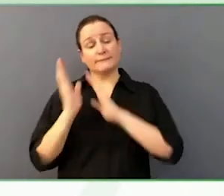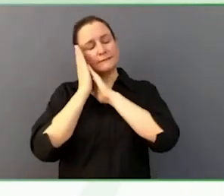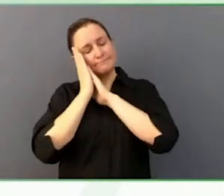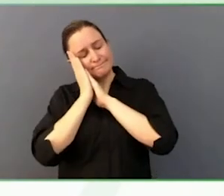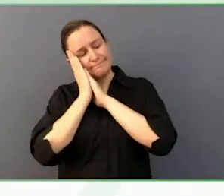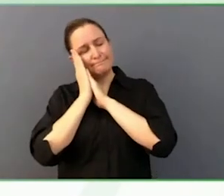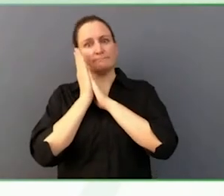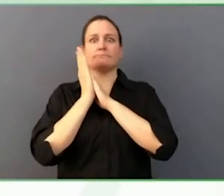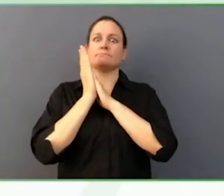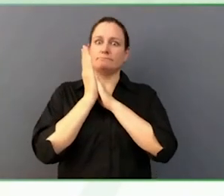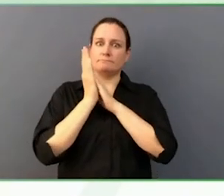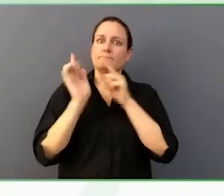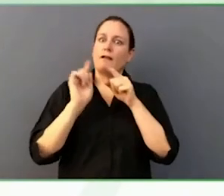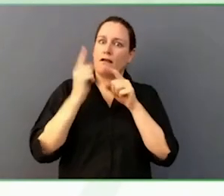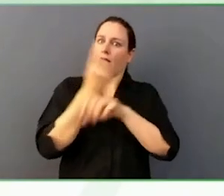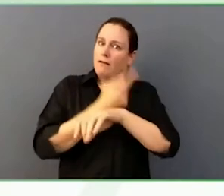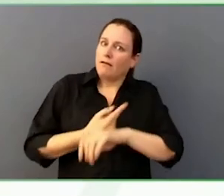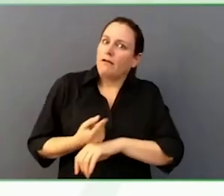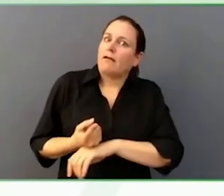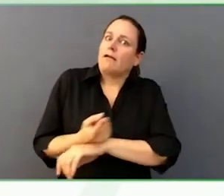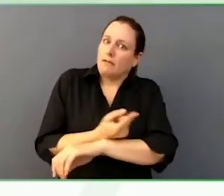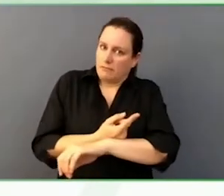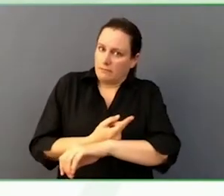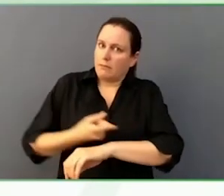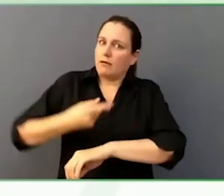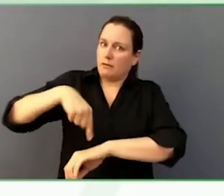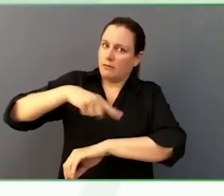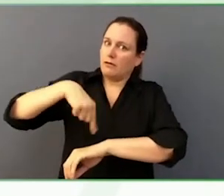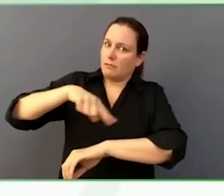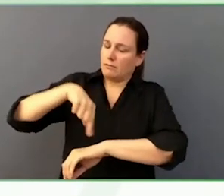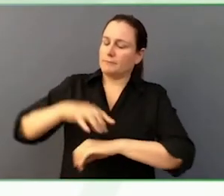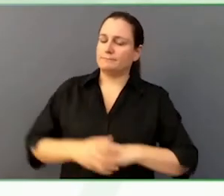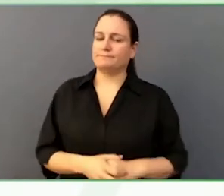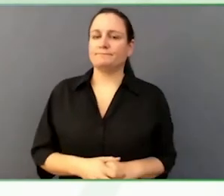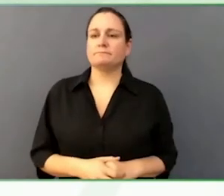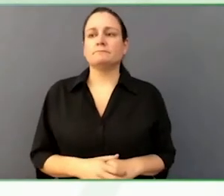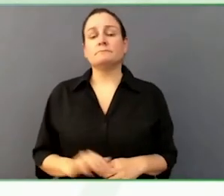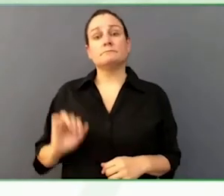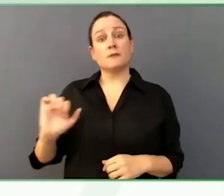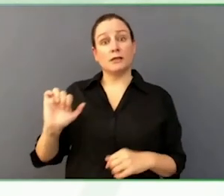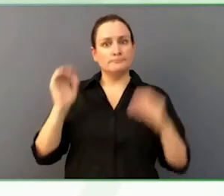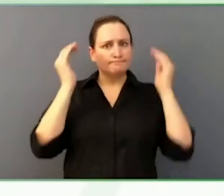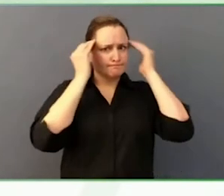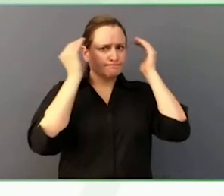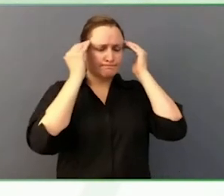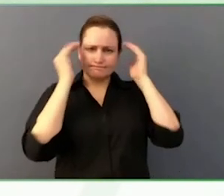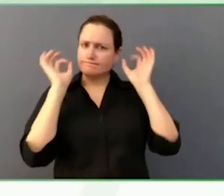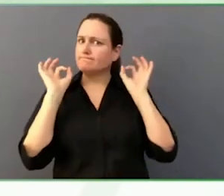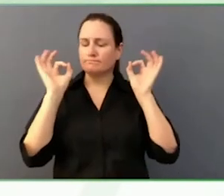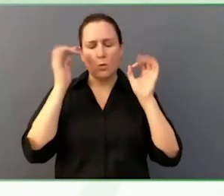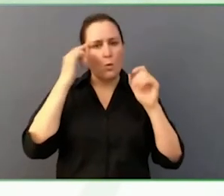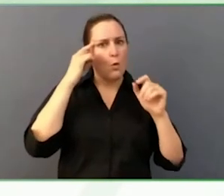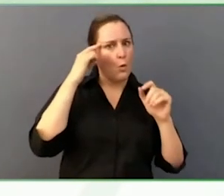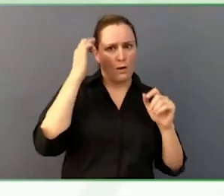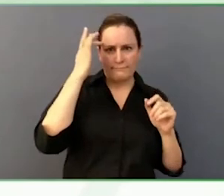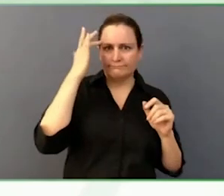deal of cognitive capacity, but he is not speaking mostly, he is a